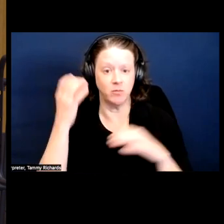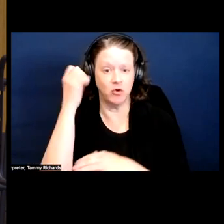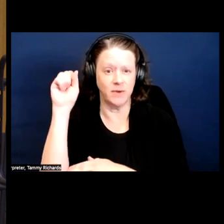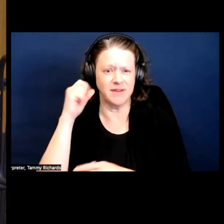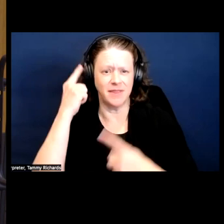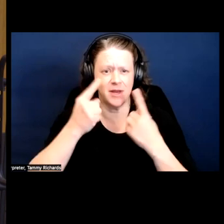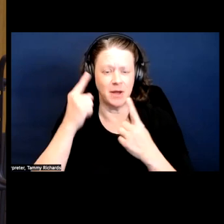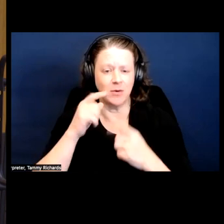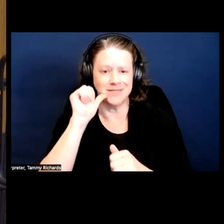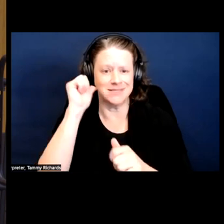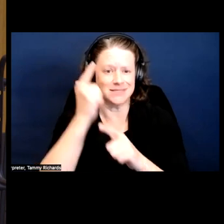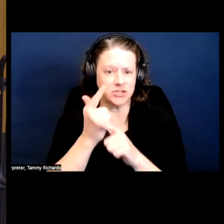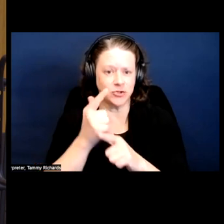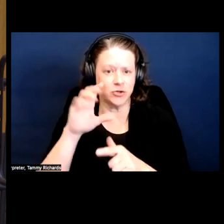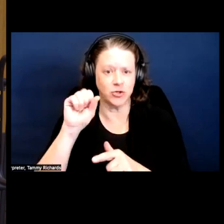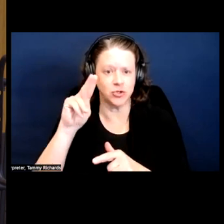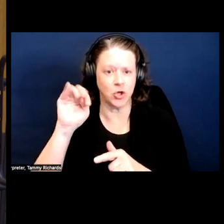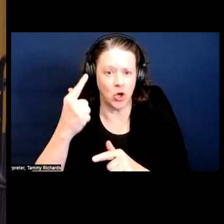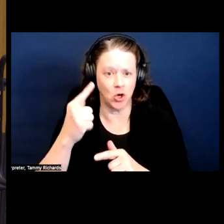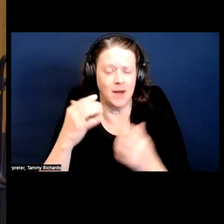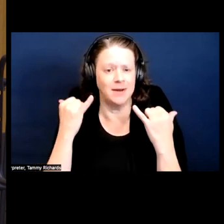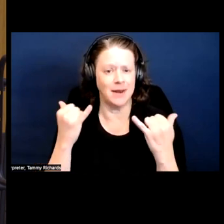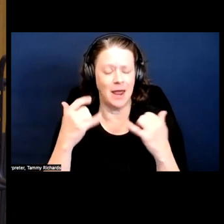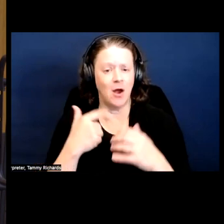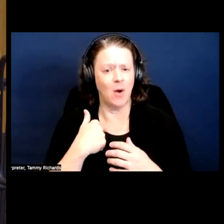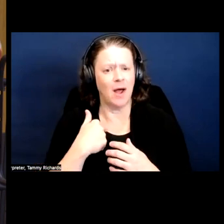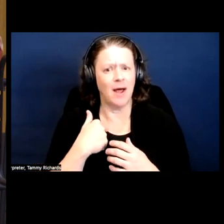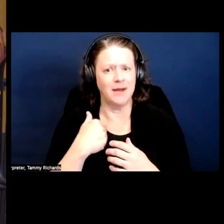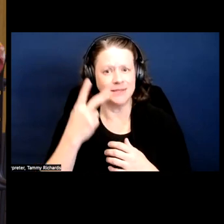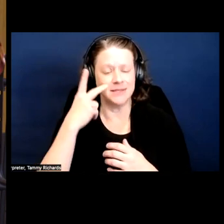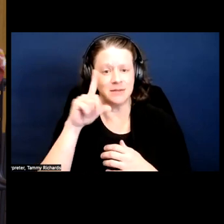now I see disability showing up, but I would love to, like, go back and wave that wand